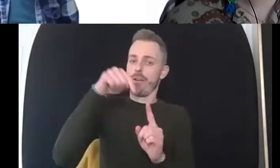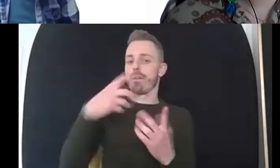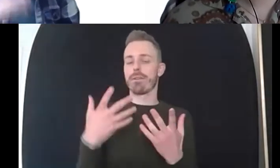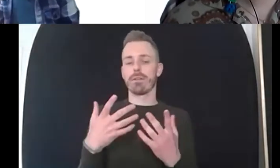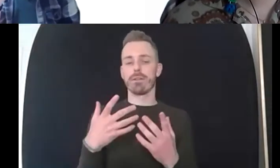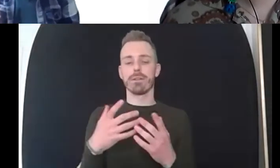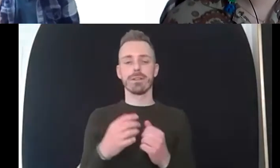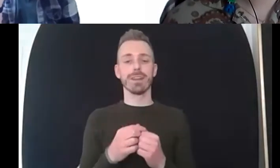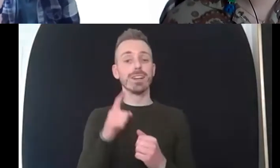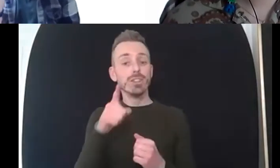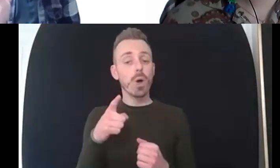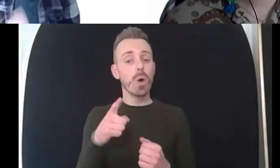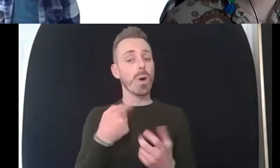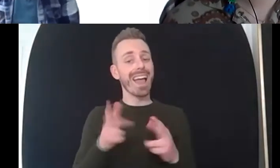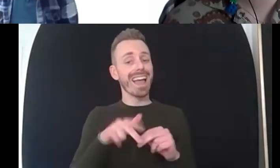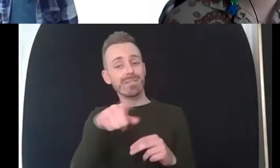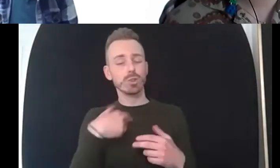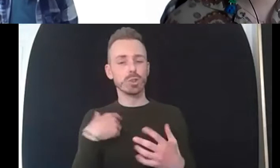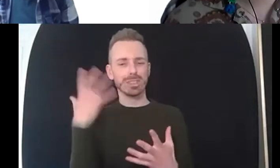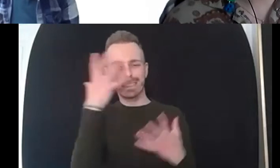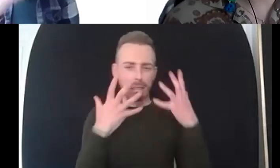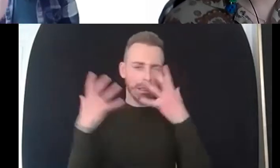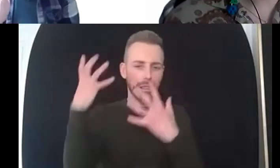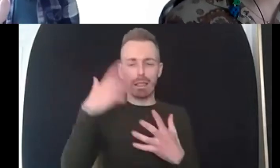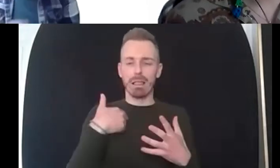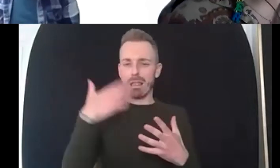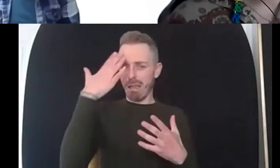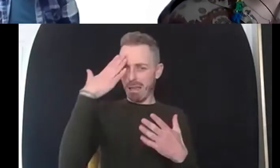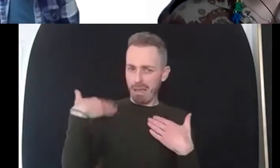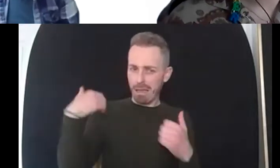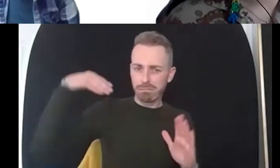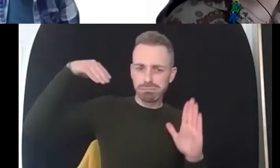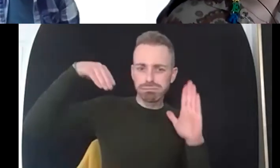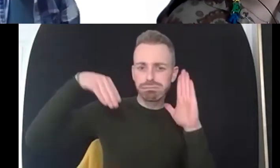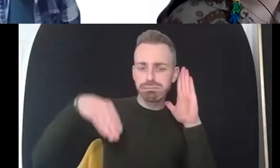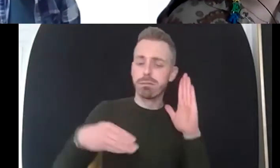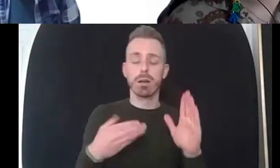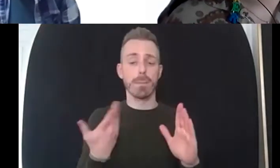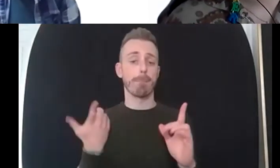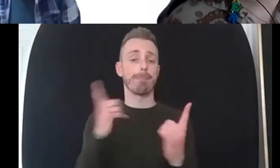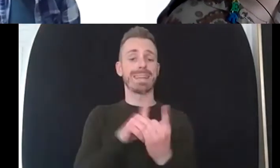gossip no spiteful gossip but just a little bit of gossip will do um and and connect with somebody